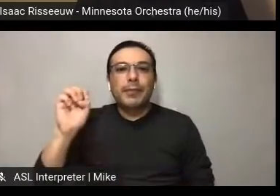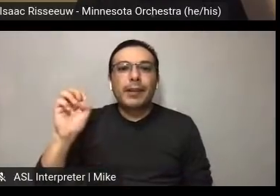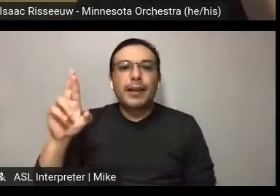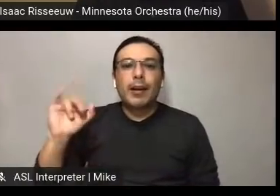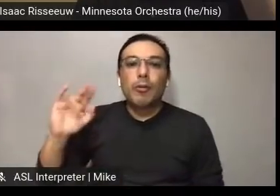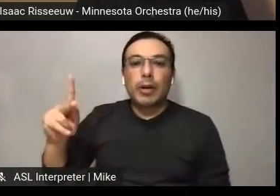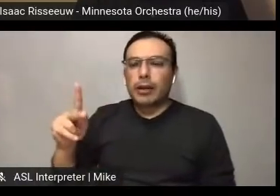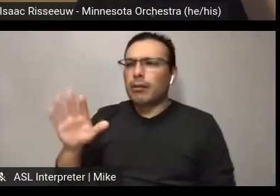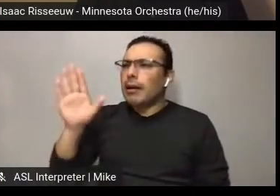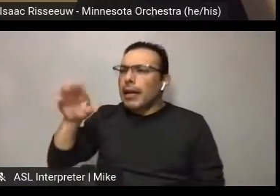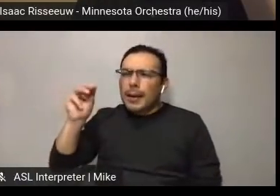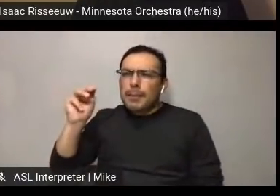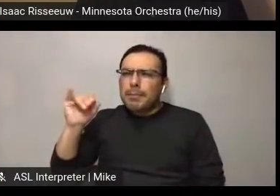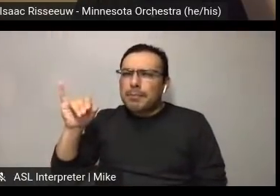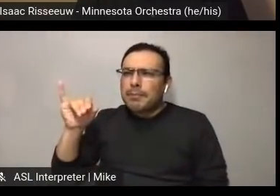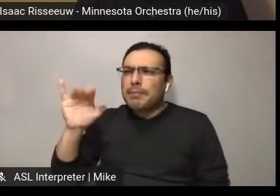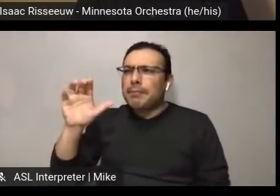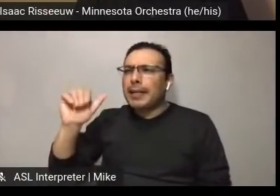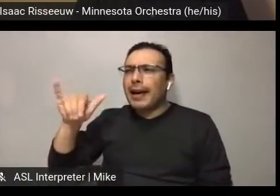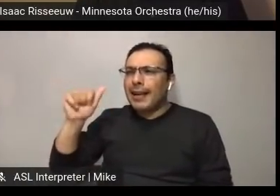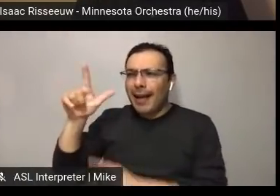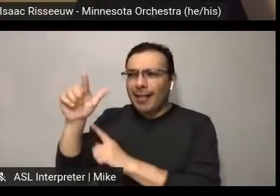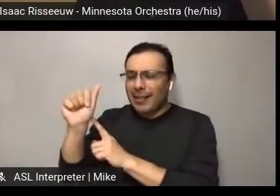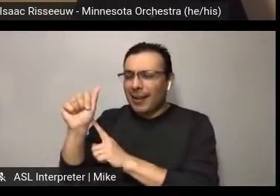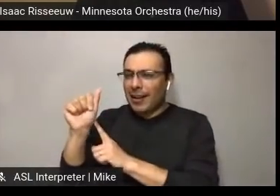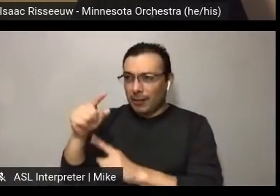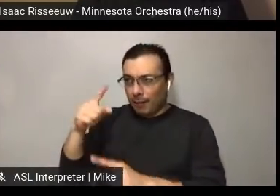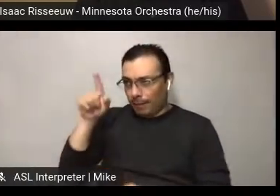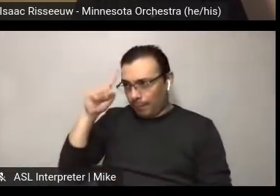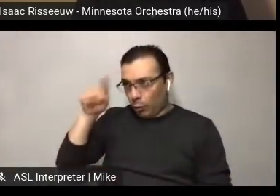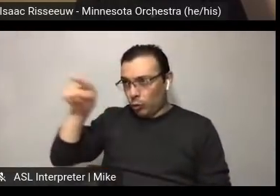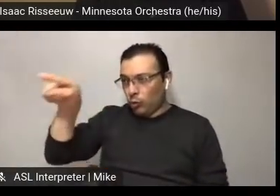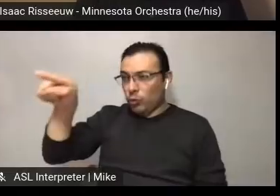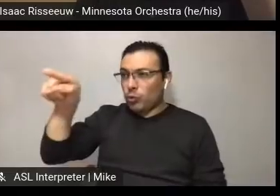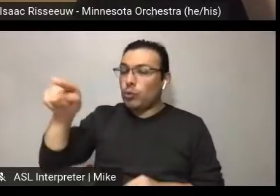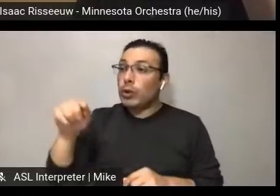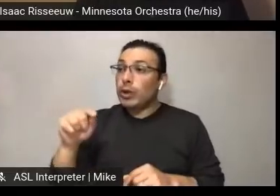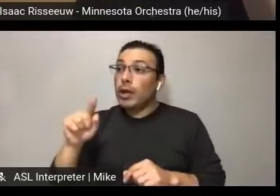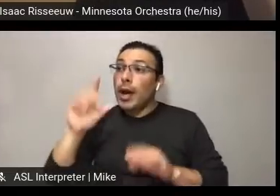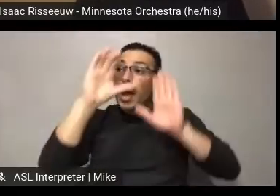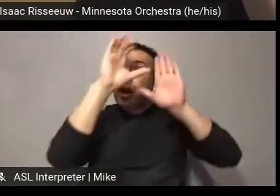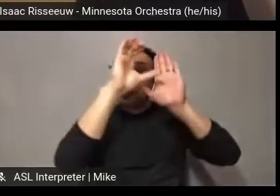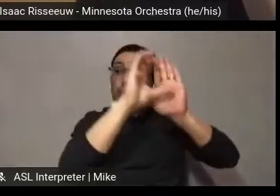the graphics that you showed, were these all in stories, or were they